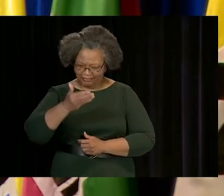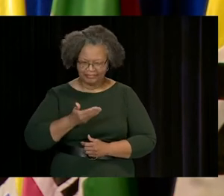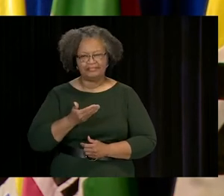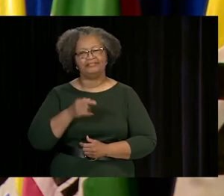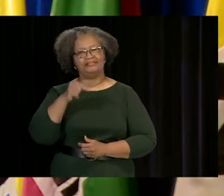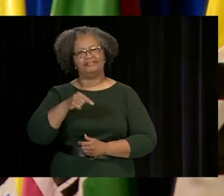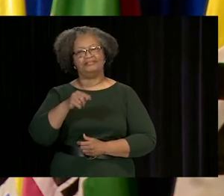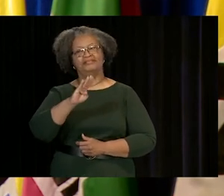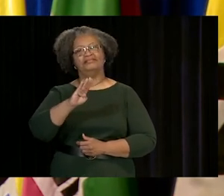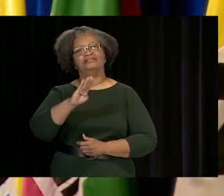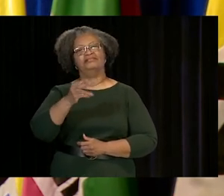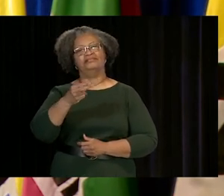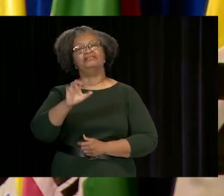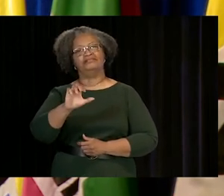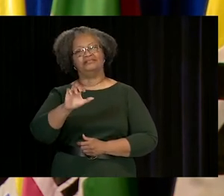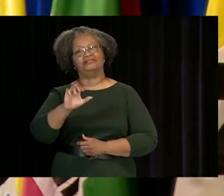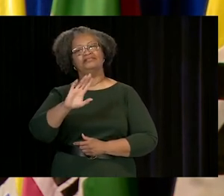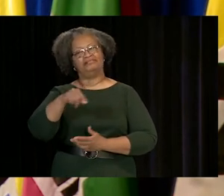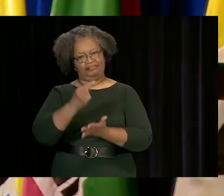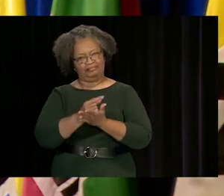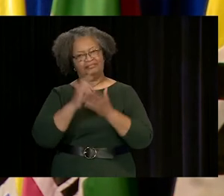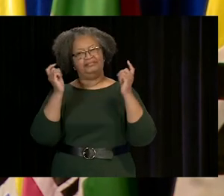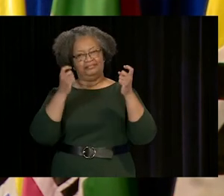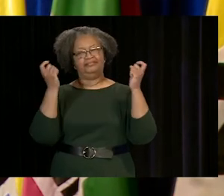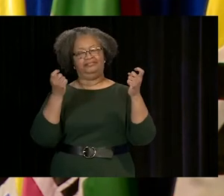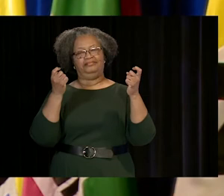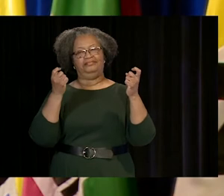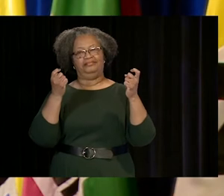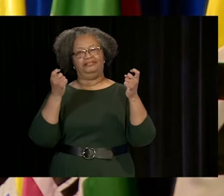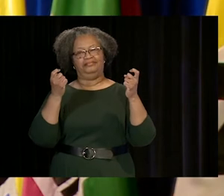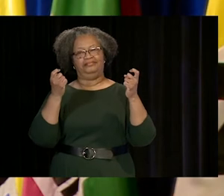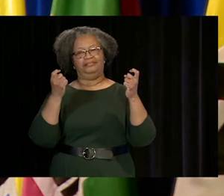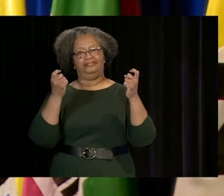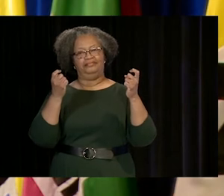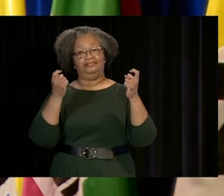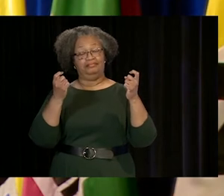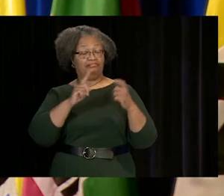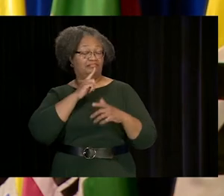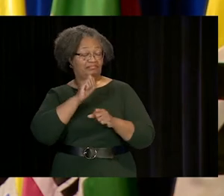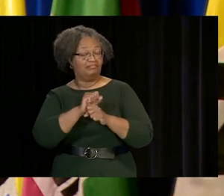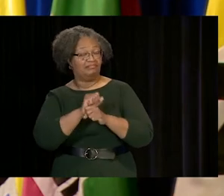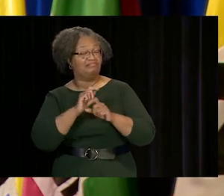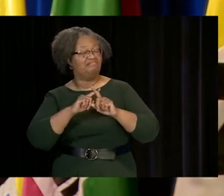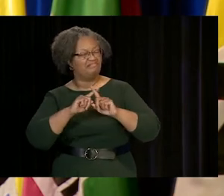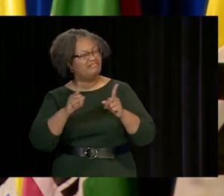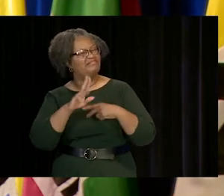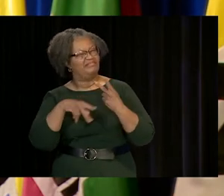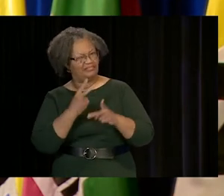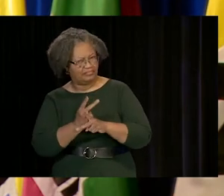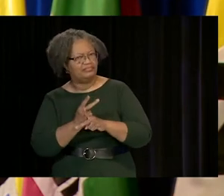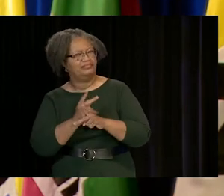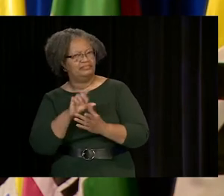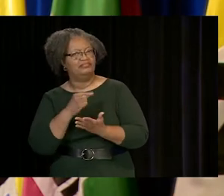TO THIS BROOKHAVEN COLLEGE GRADUATION CELEBRATION. THIS IS, INDEED, GOING TO BE A DIFFERENT KIND OF GRADUATION.